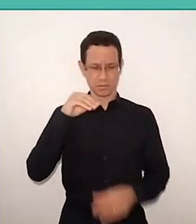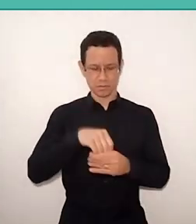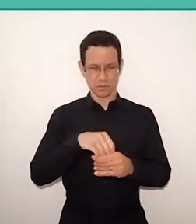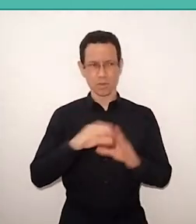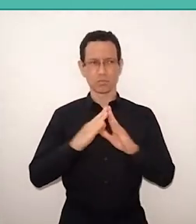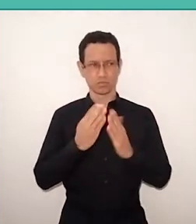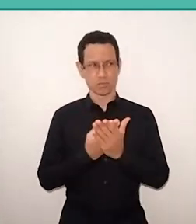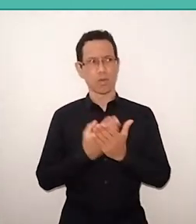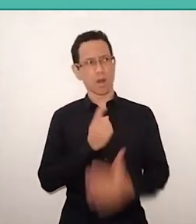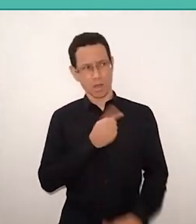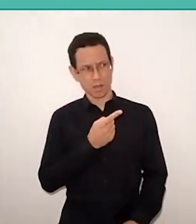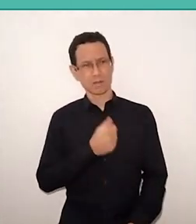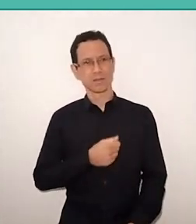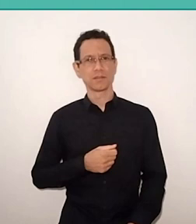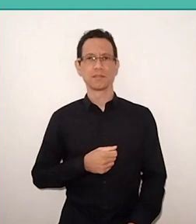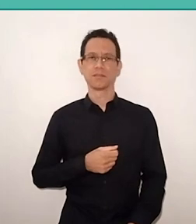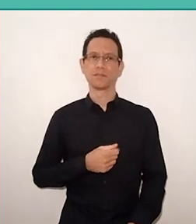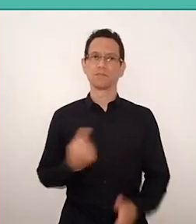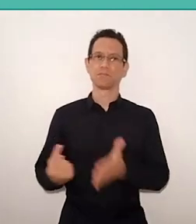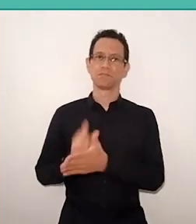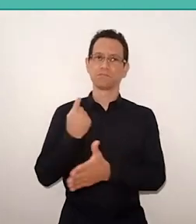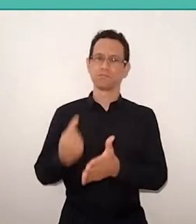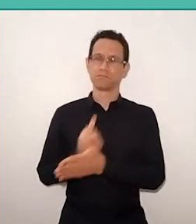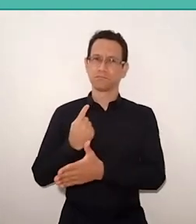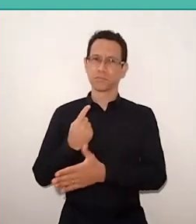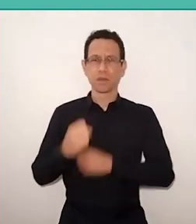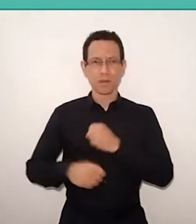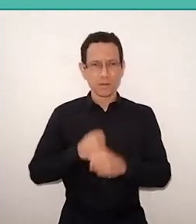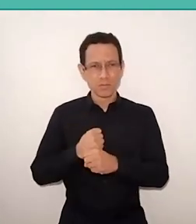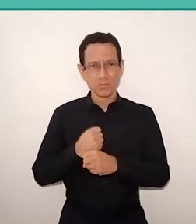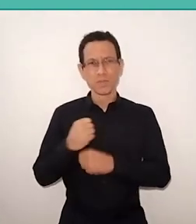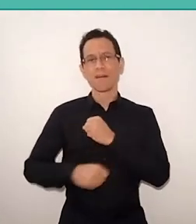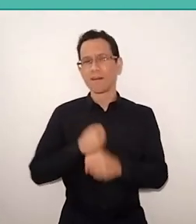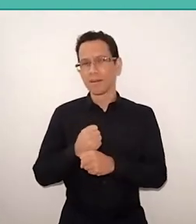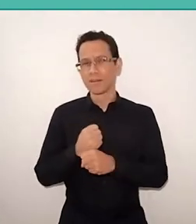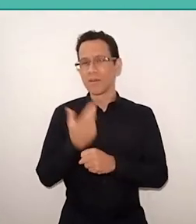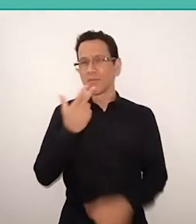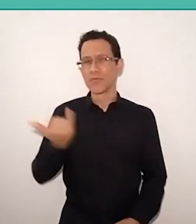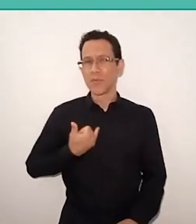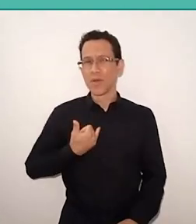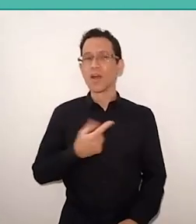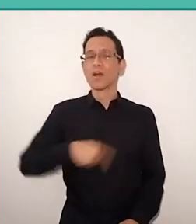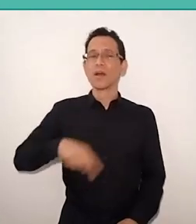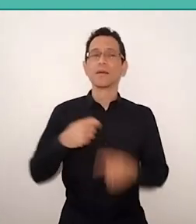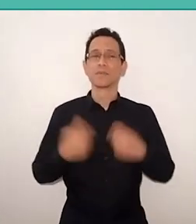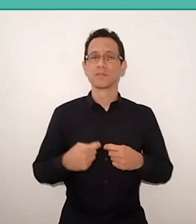Years went by, and he said, in this opportunity, that we needed to go back to discuss in more depth